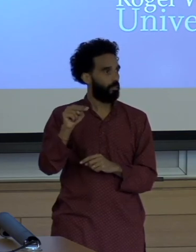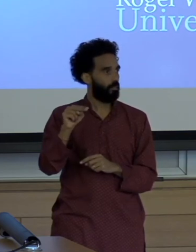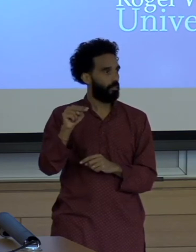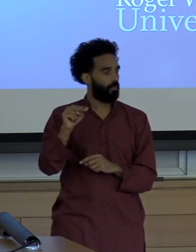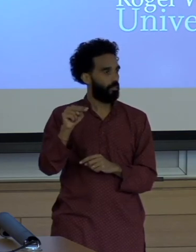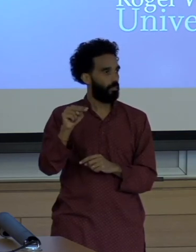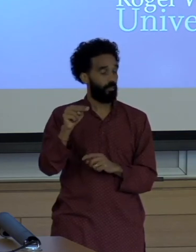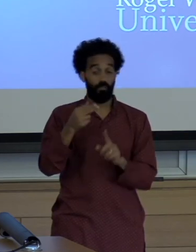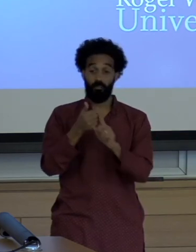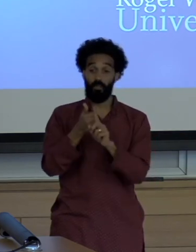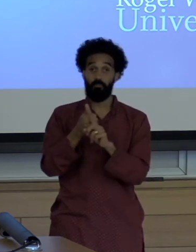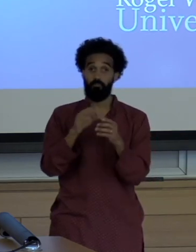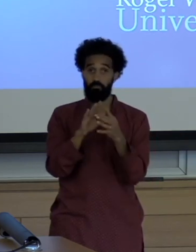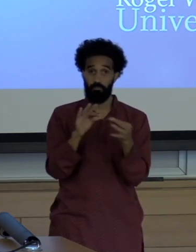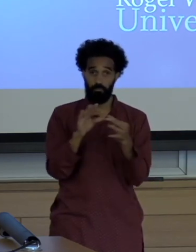Suggested that